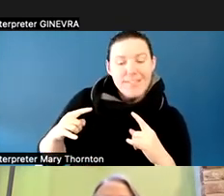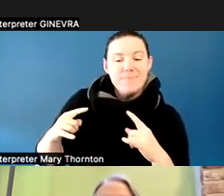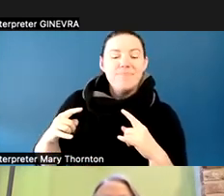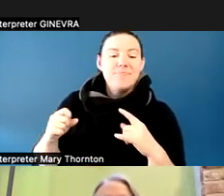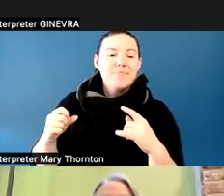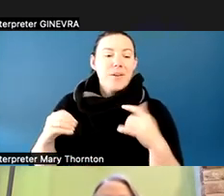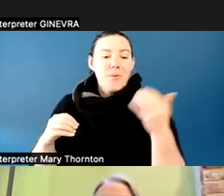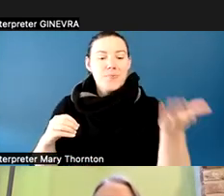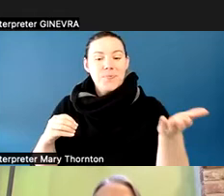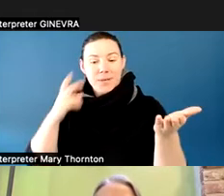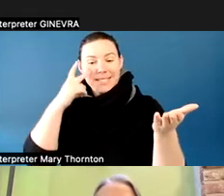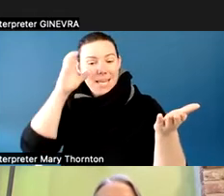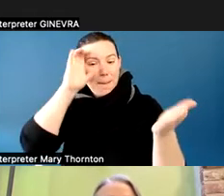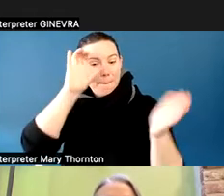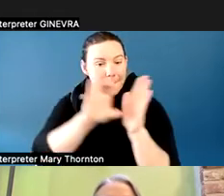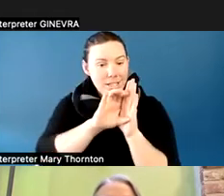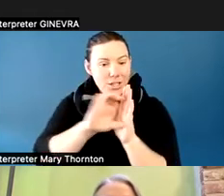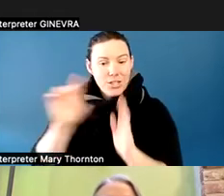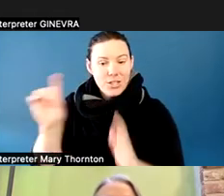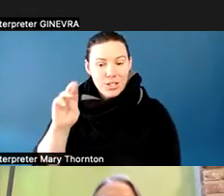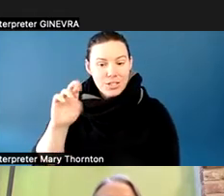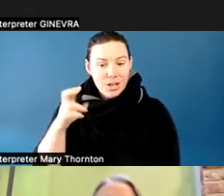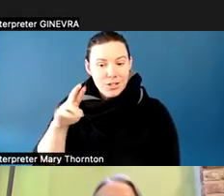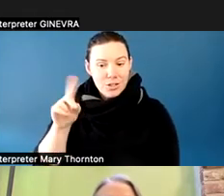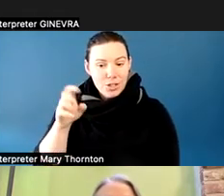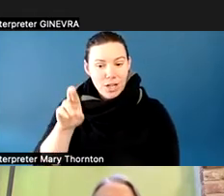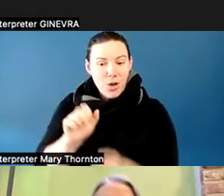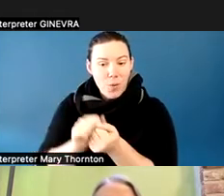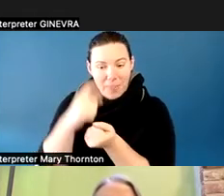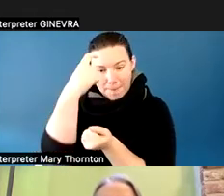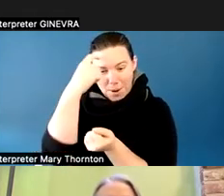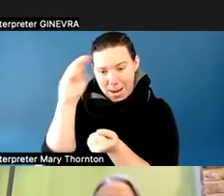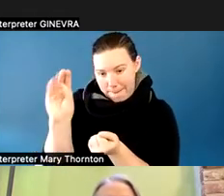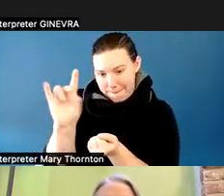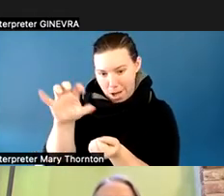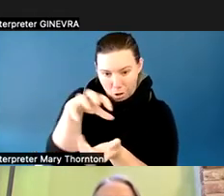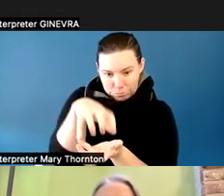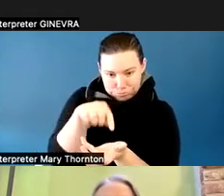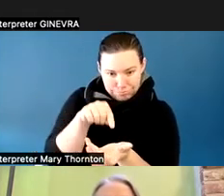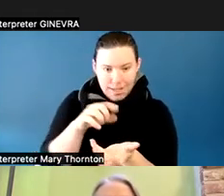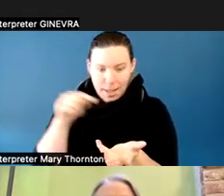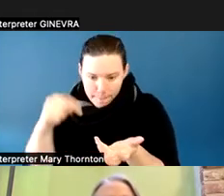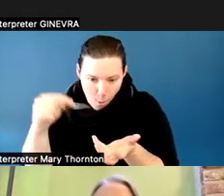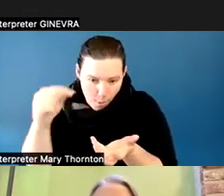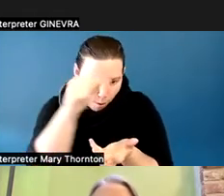model in his left hand and pointing to some students, and they are looking at a slide about the brain, looks like brain structures.